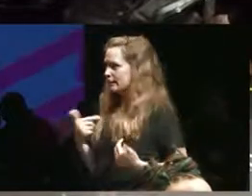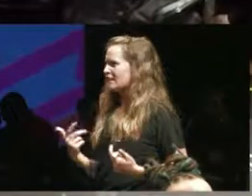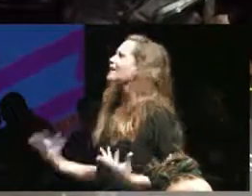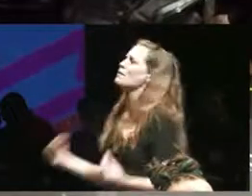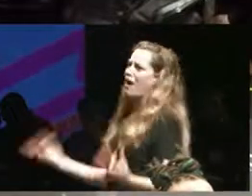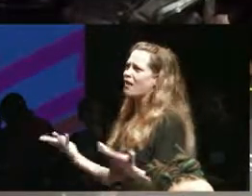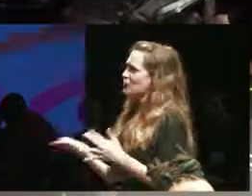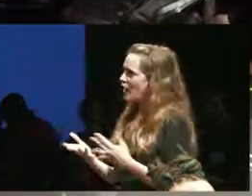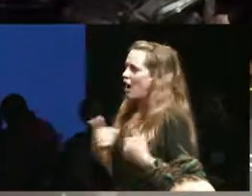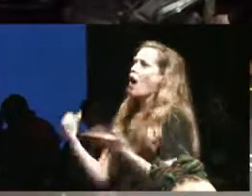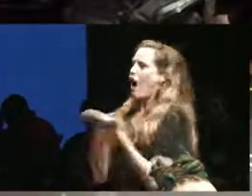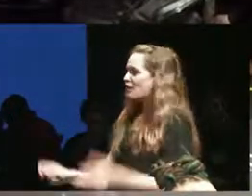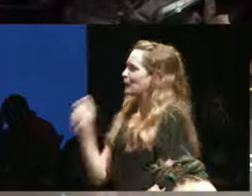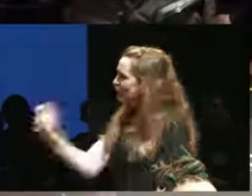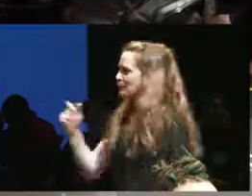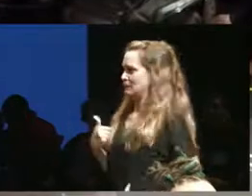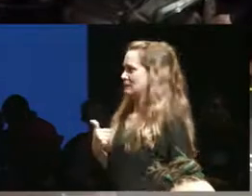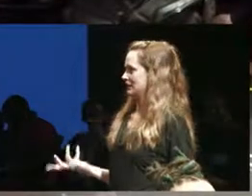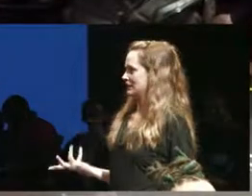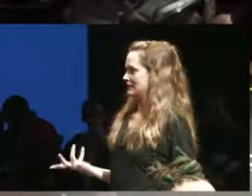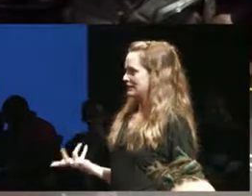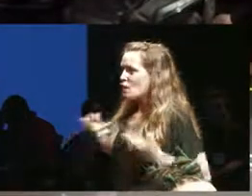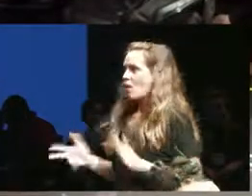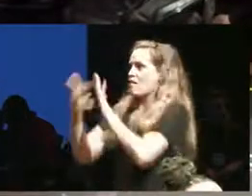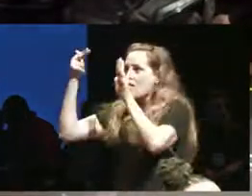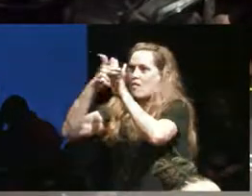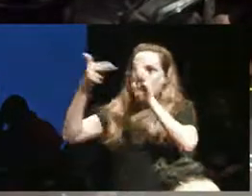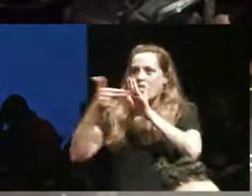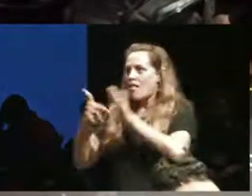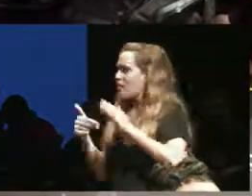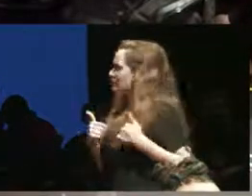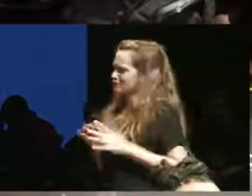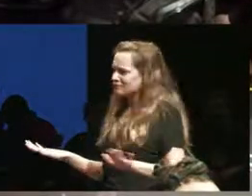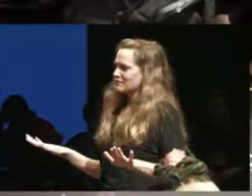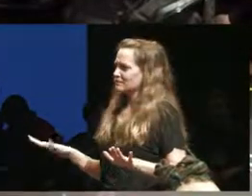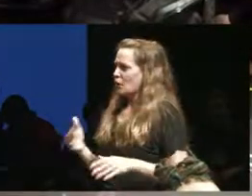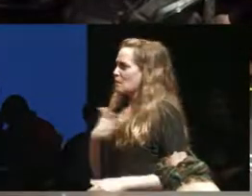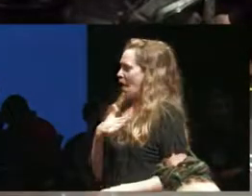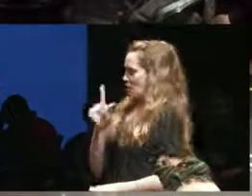I just want to do art like but I and that is that is my question and I'm not